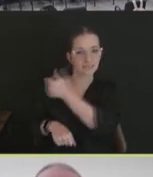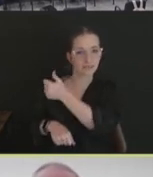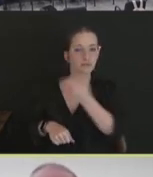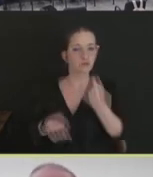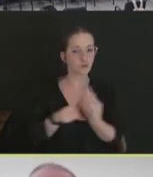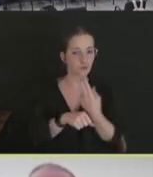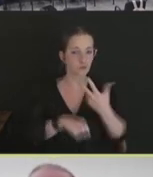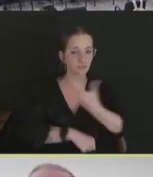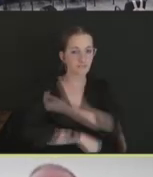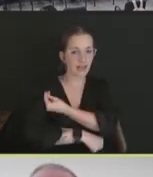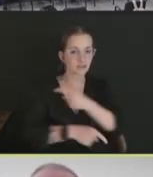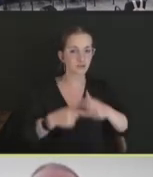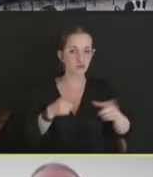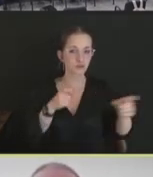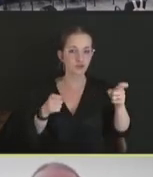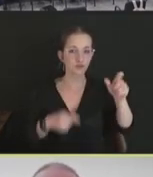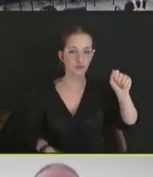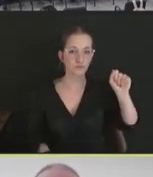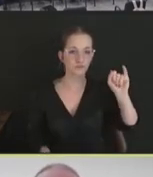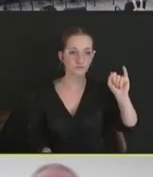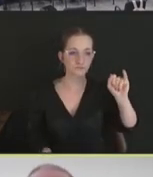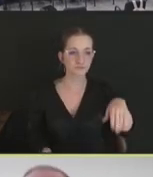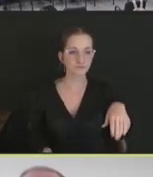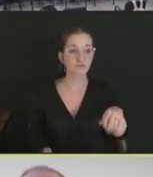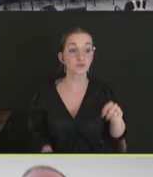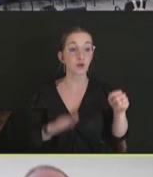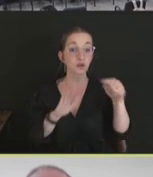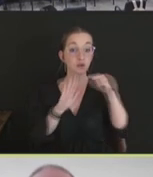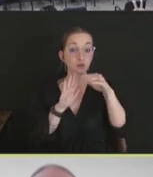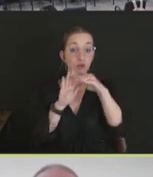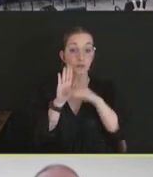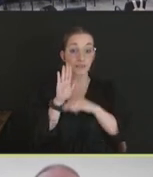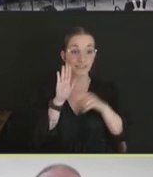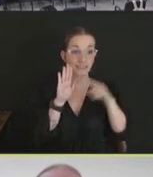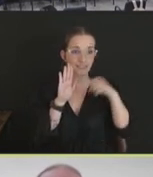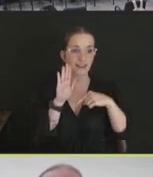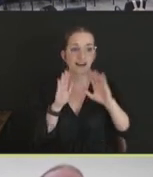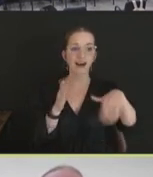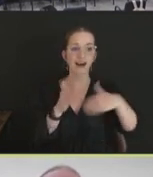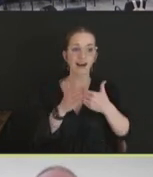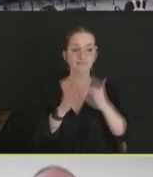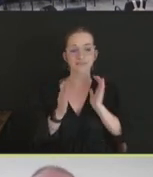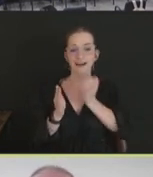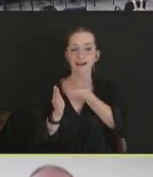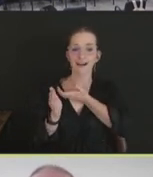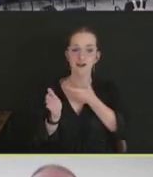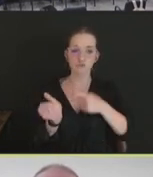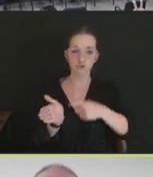requirements that we use at CVB, when we license a vaccine such as avian influenza. So we consider